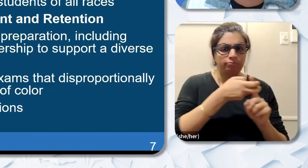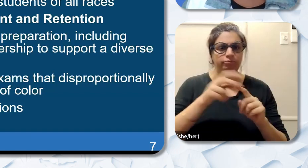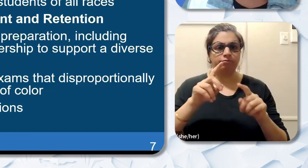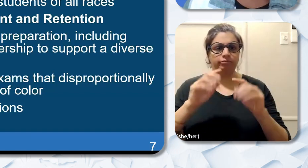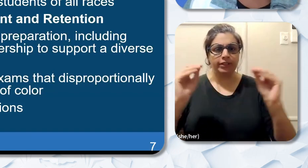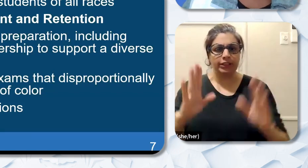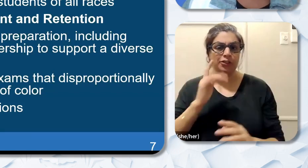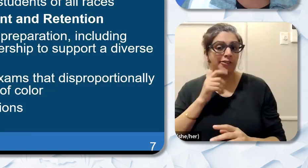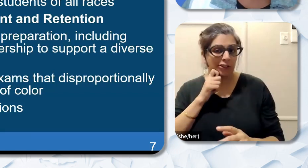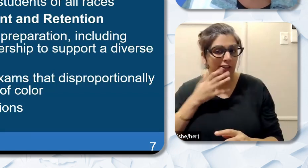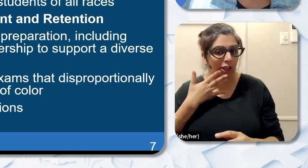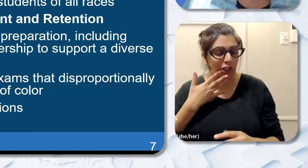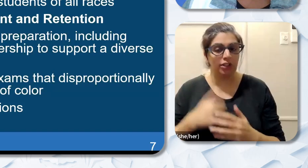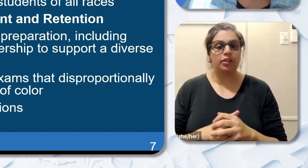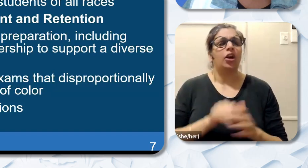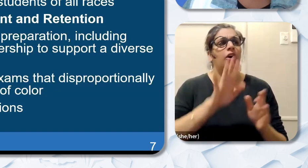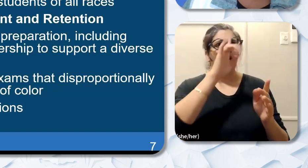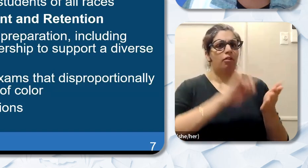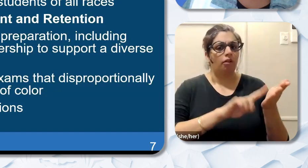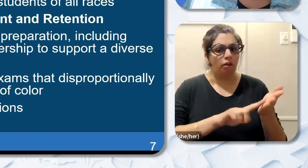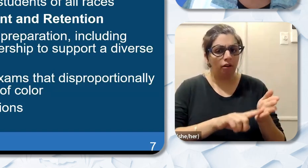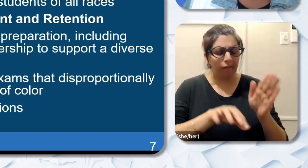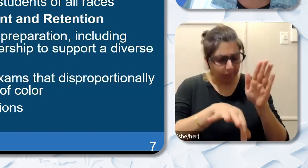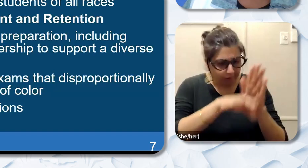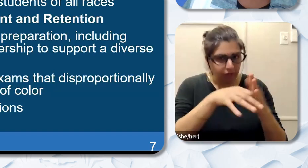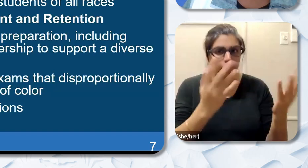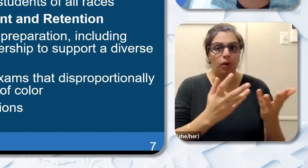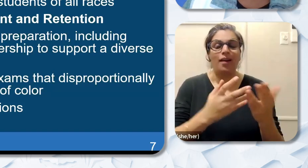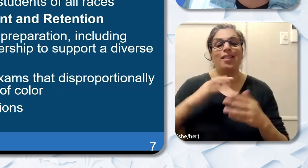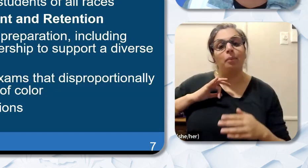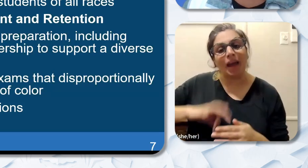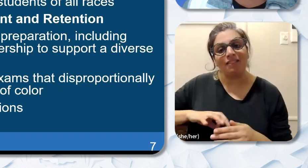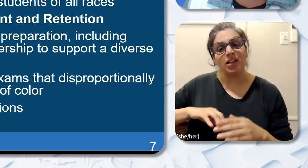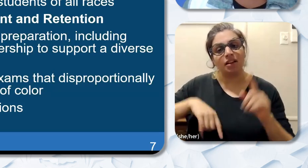research findings focused on the benefits of diversity in the teaching workforce barriers